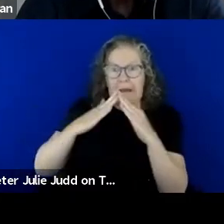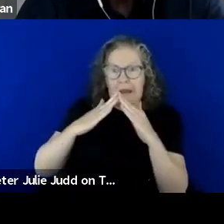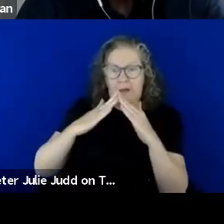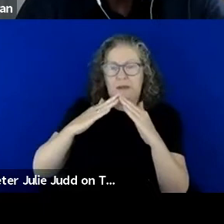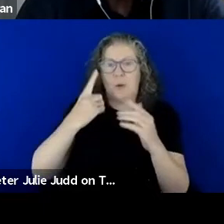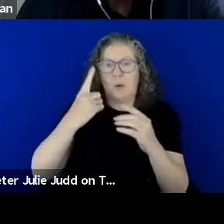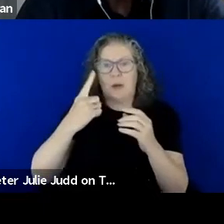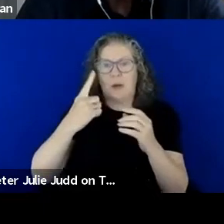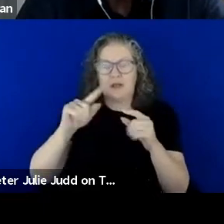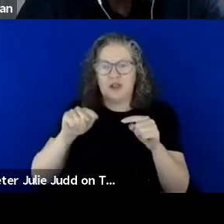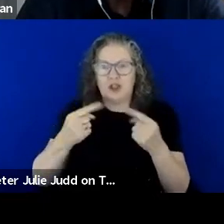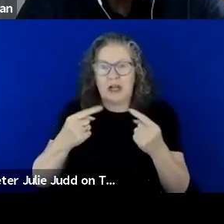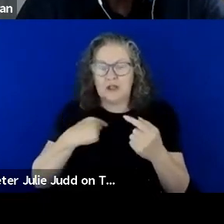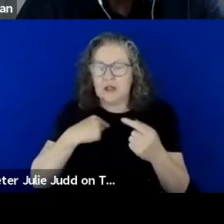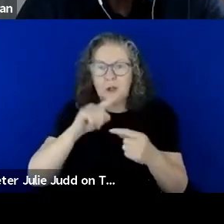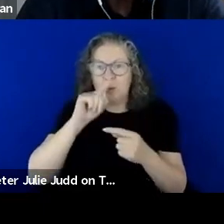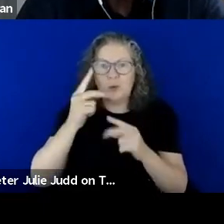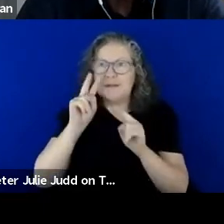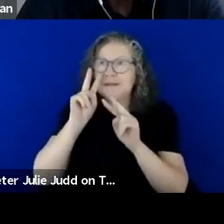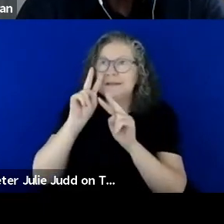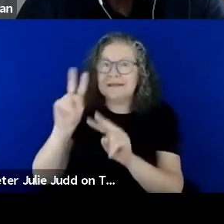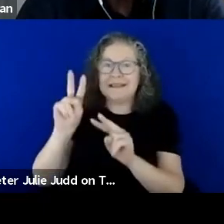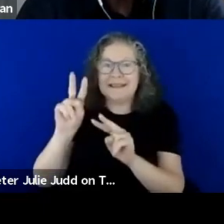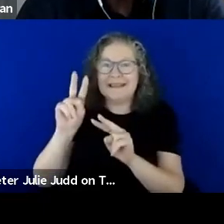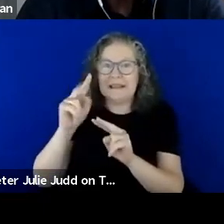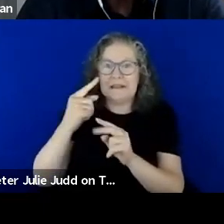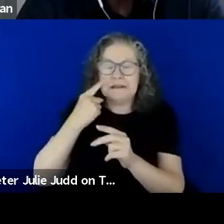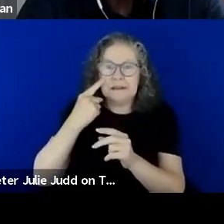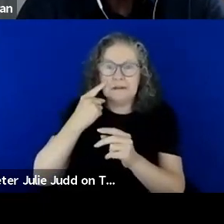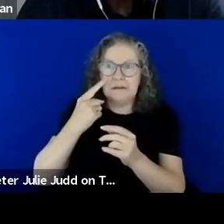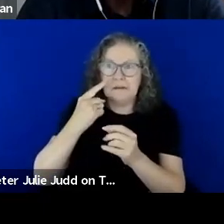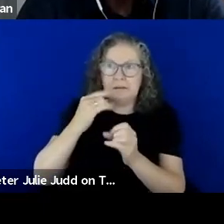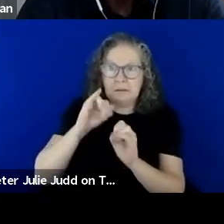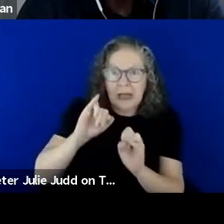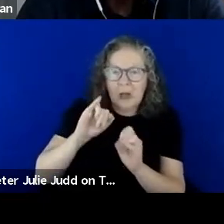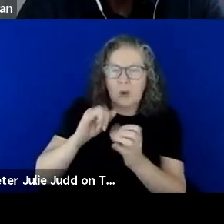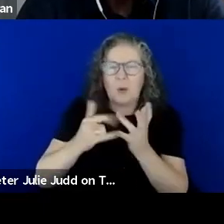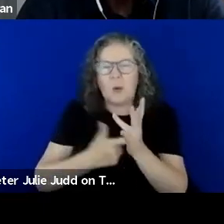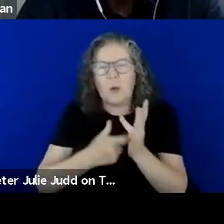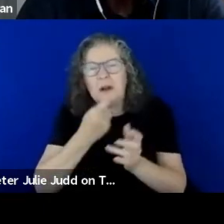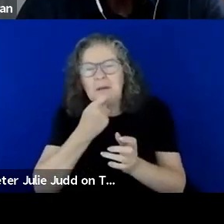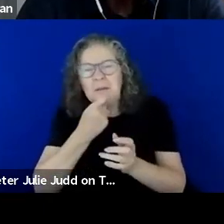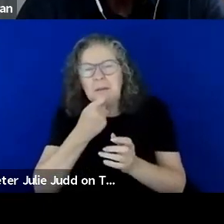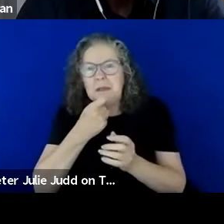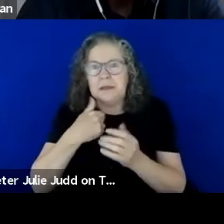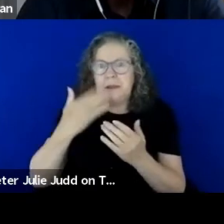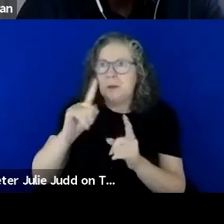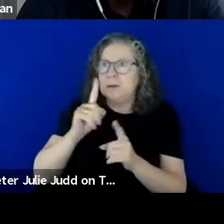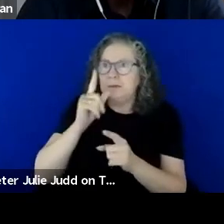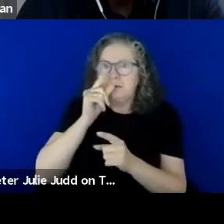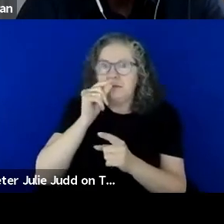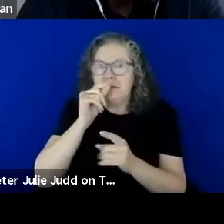not being able to see and judge how severe the damage is, what potential is, so I did contact